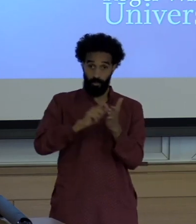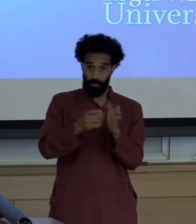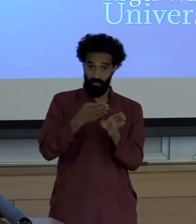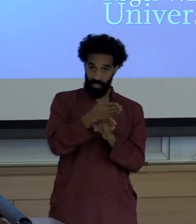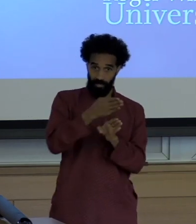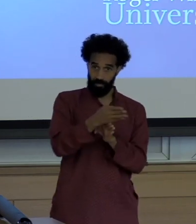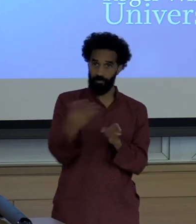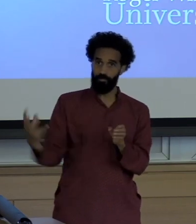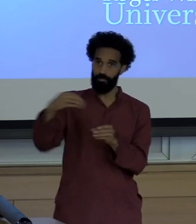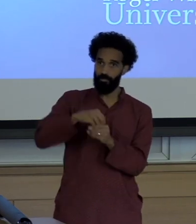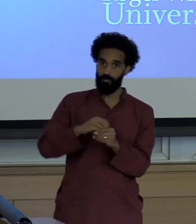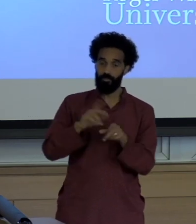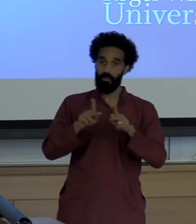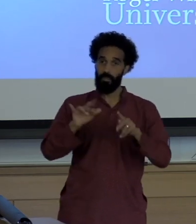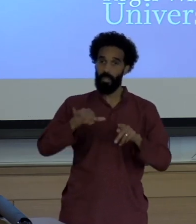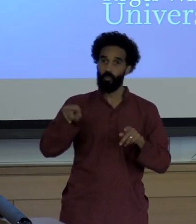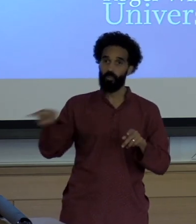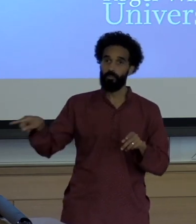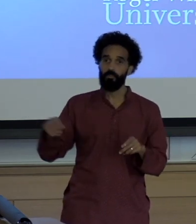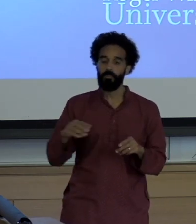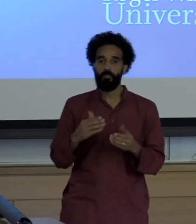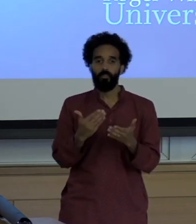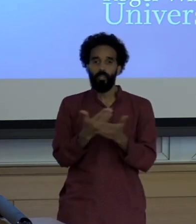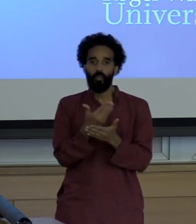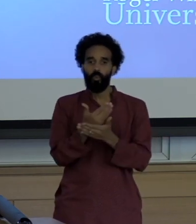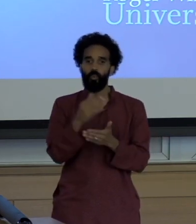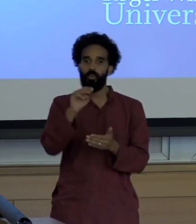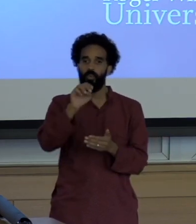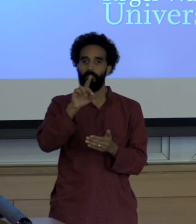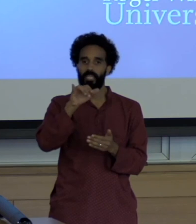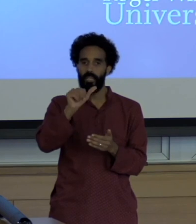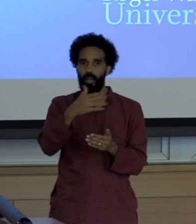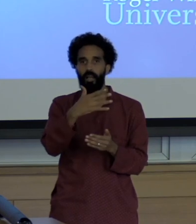but new media and in particular the add structure and for-profit models are